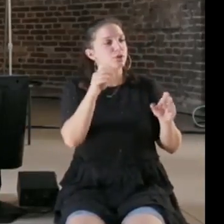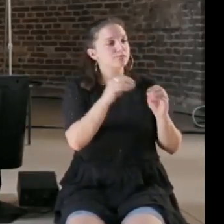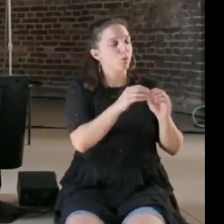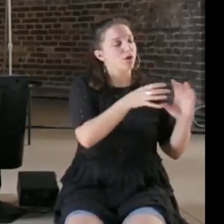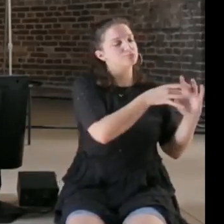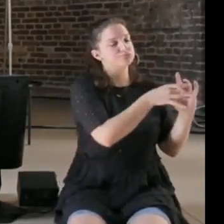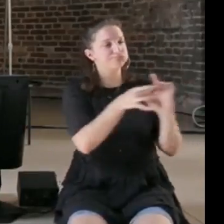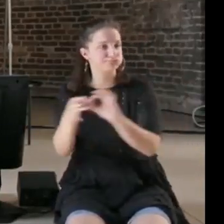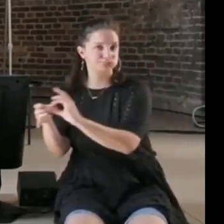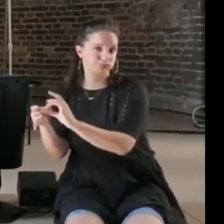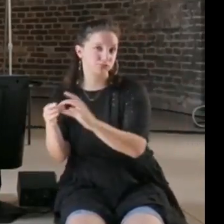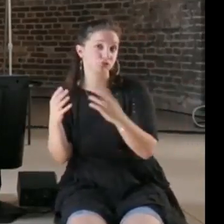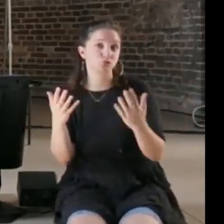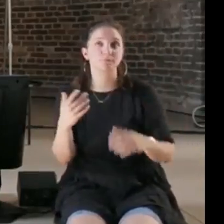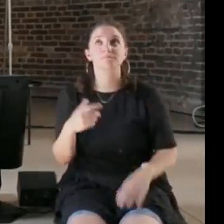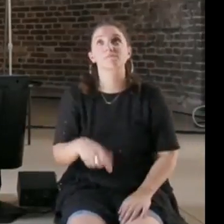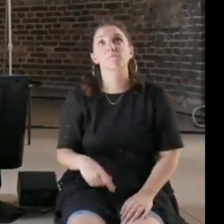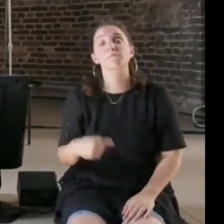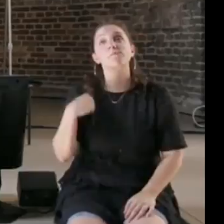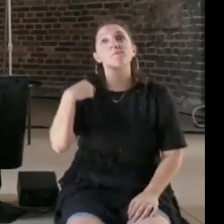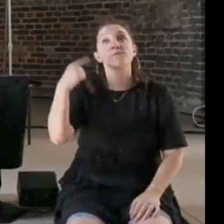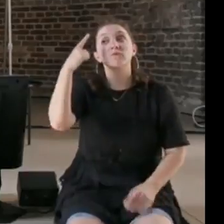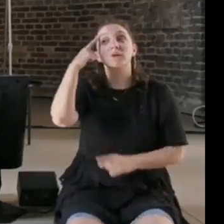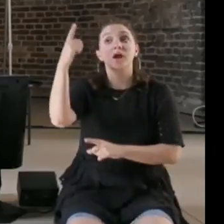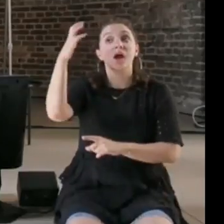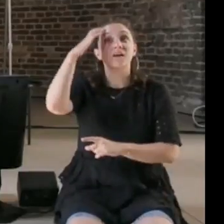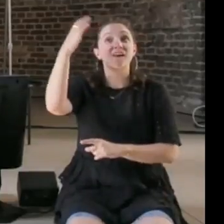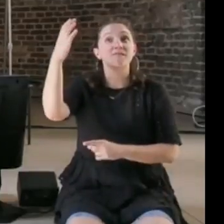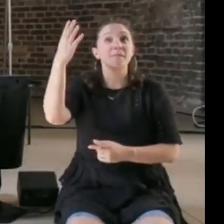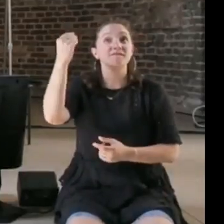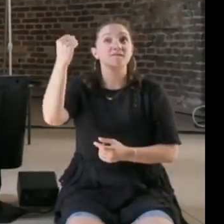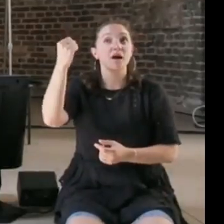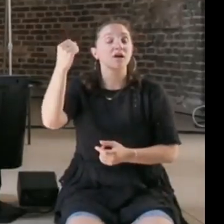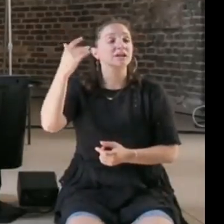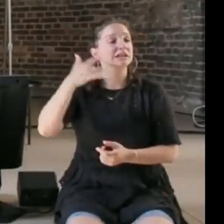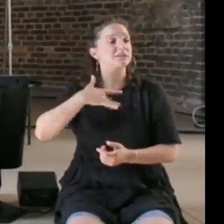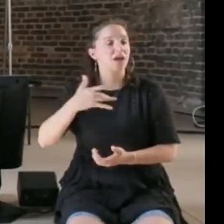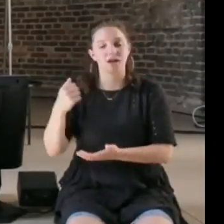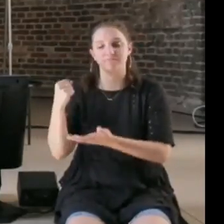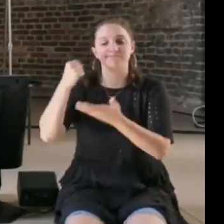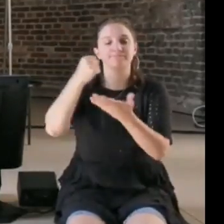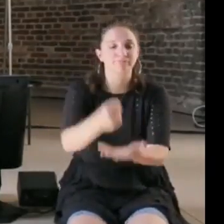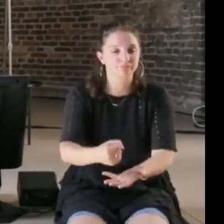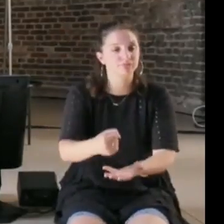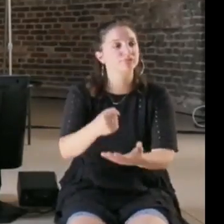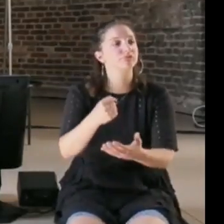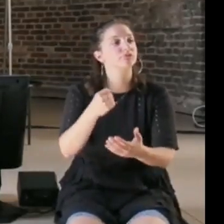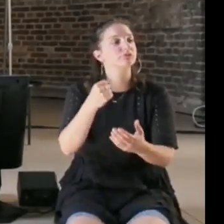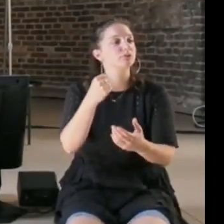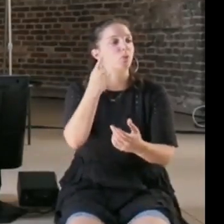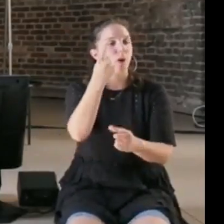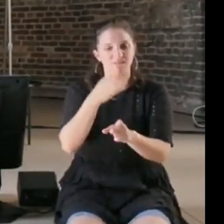funding goes usually along these parts, tenure at schools, and if you're in between these